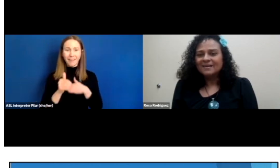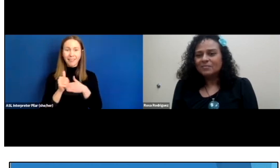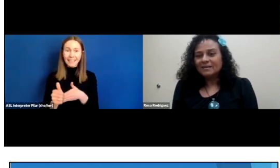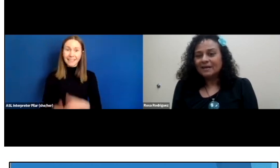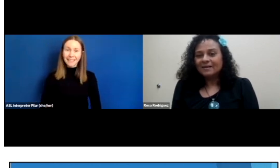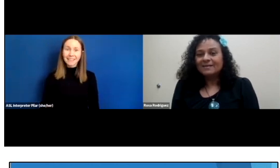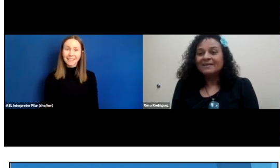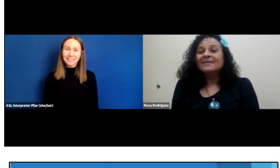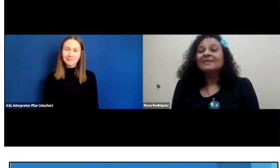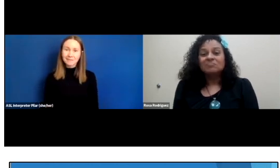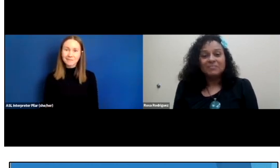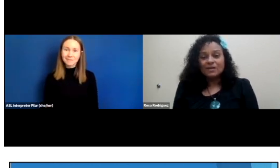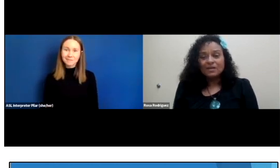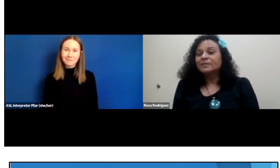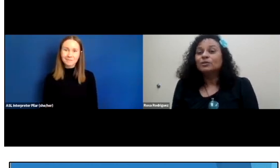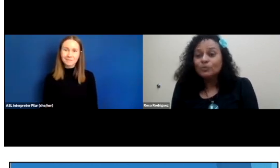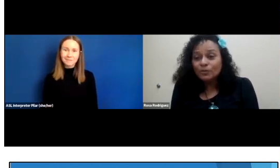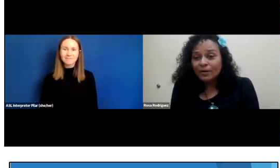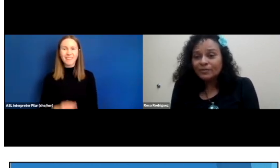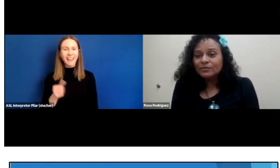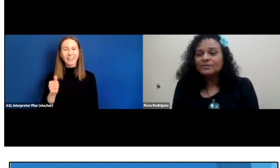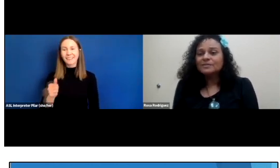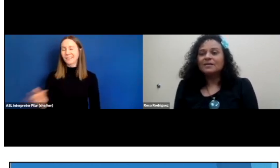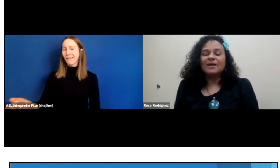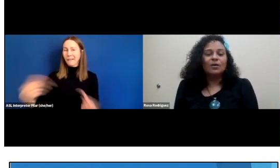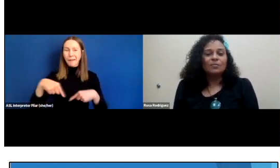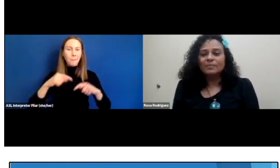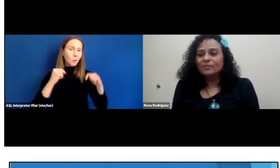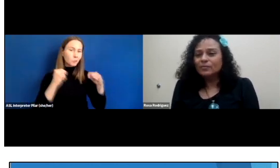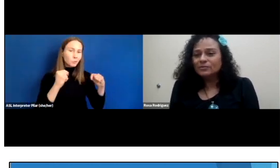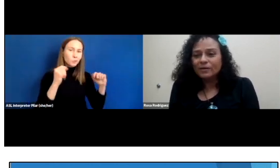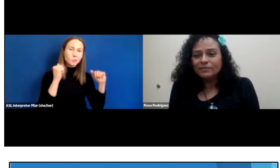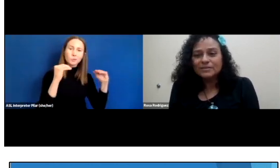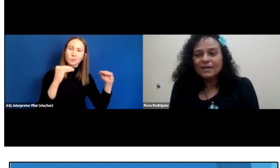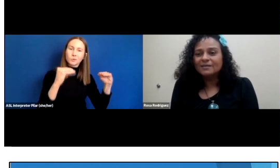And by that, they come and tutor others, they help with drivers ed.